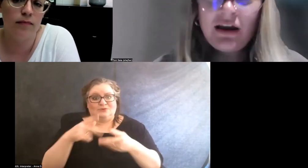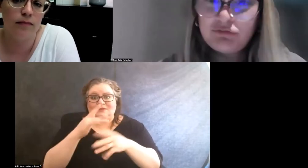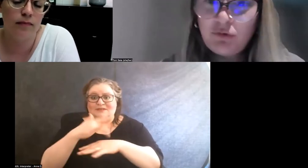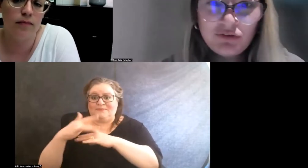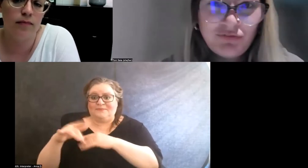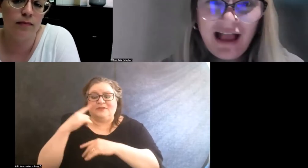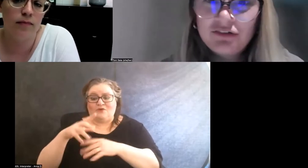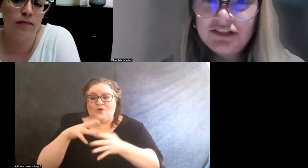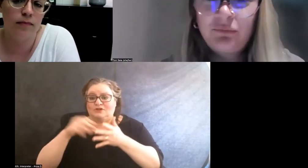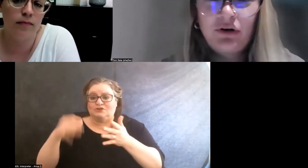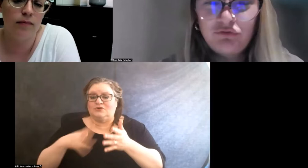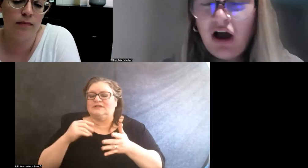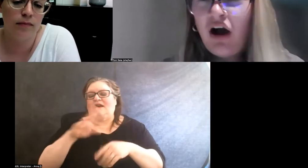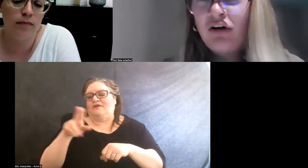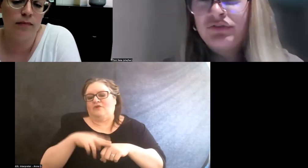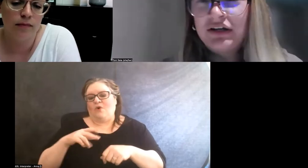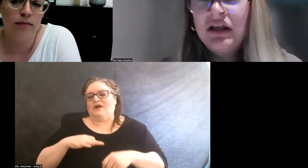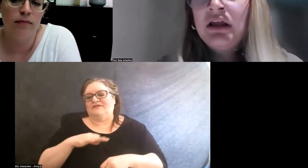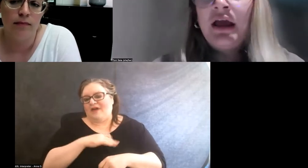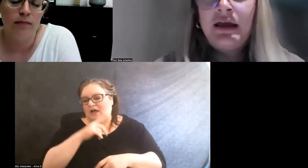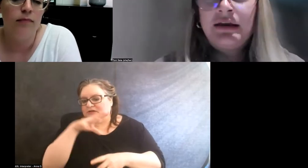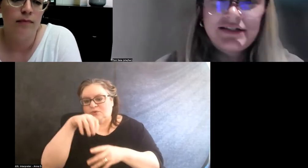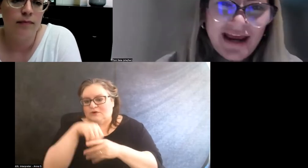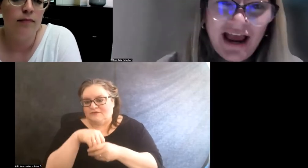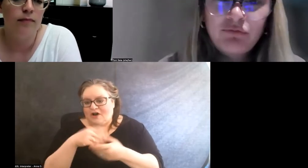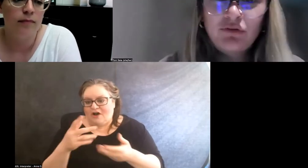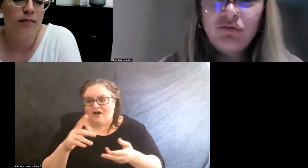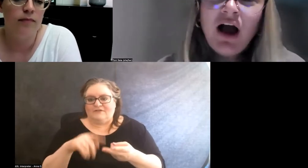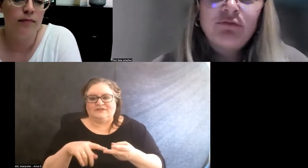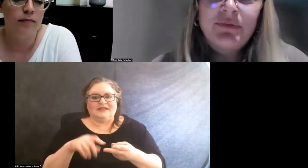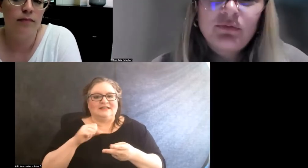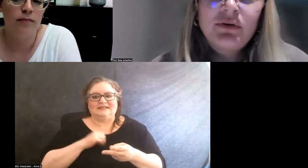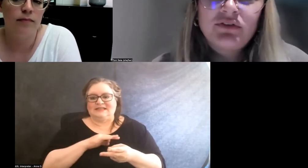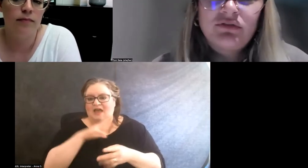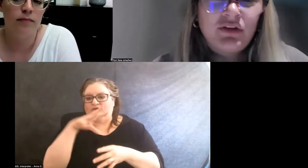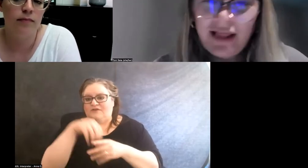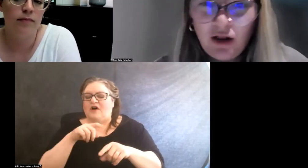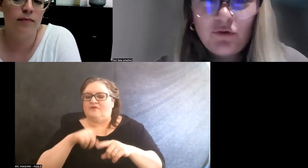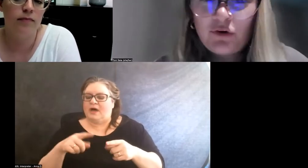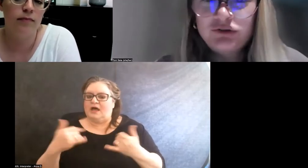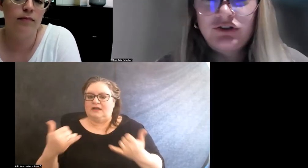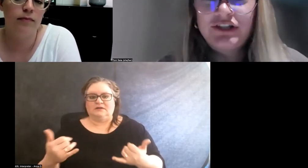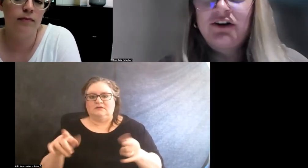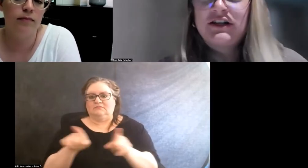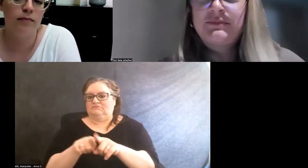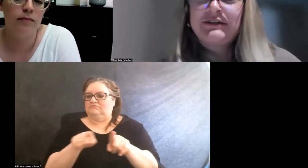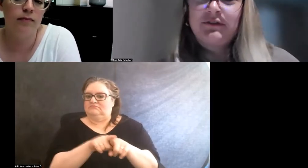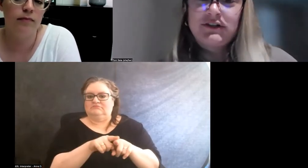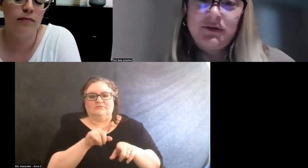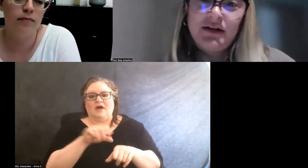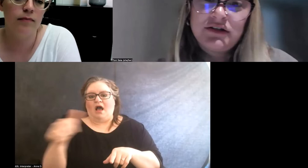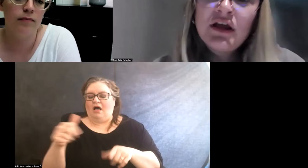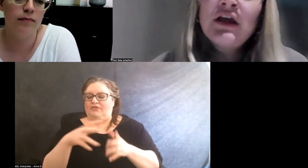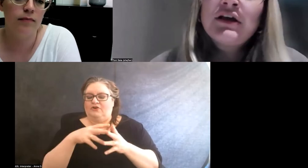And, of course, faculty were involved and staff were involved, but this was like other cultural centers, a space for students.